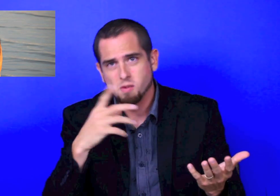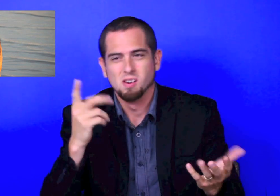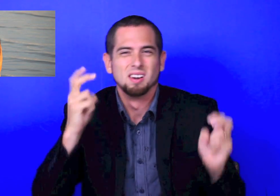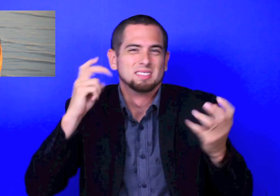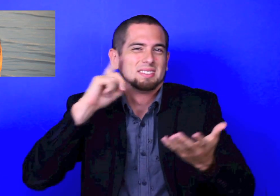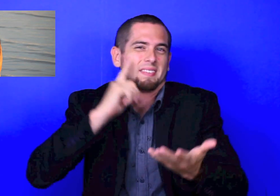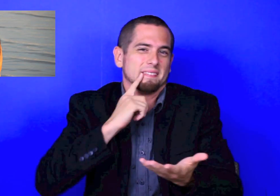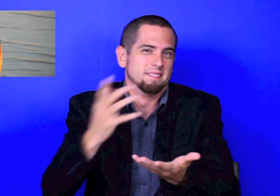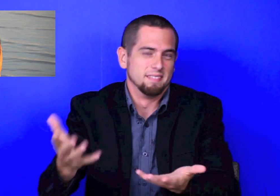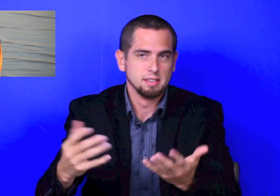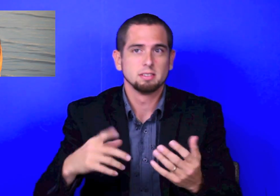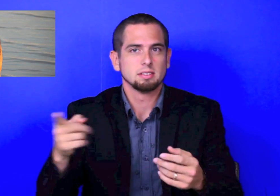Hearing, yes, but "Deaf."